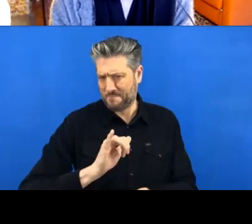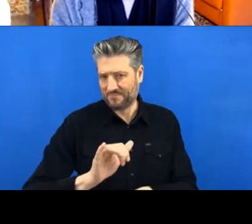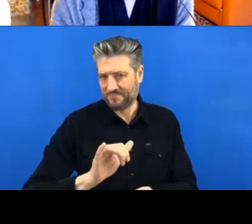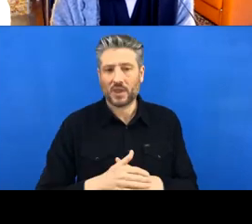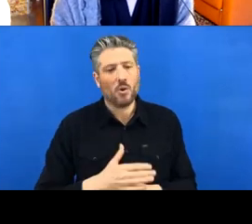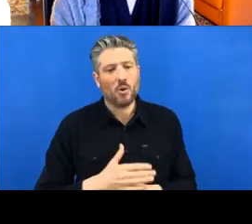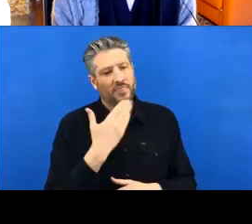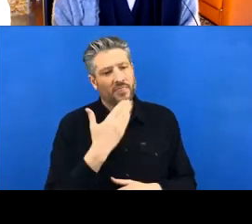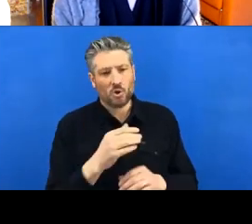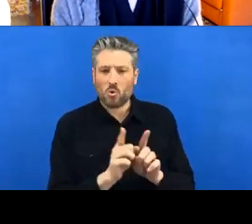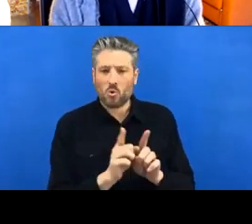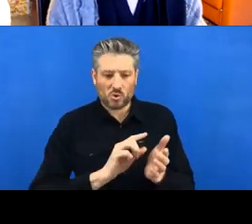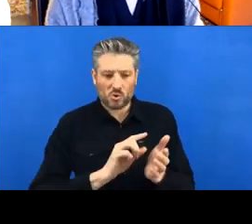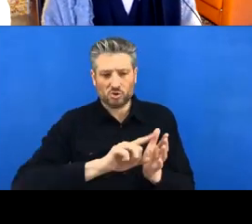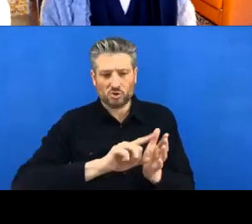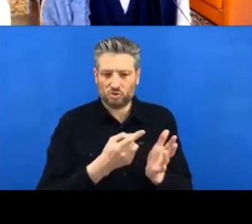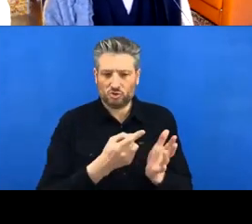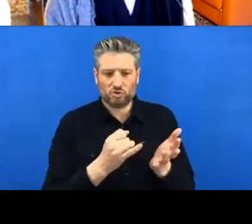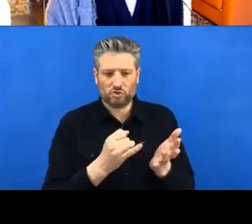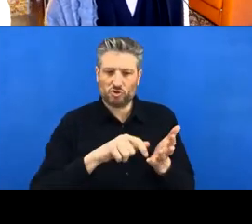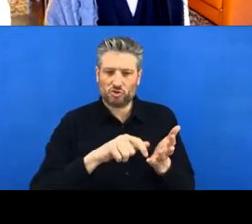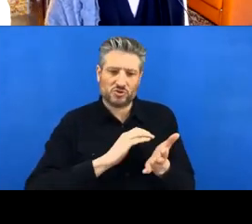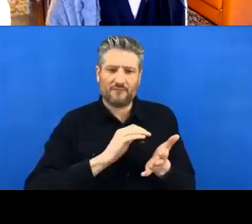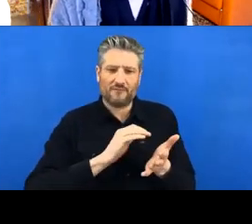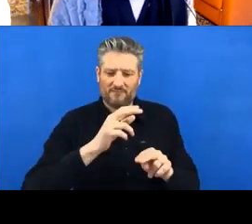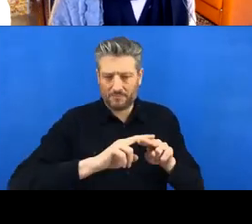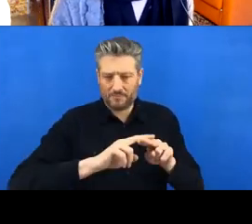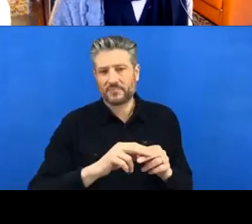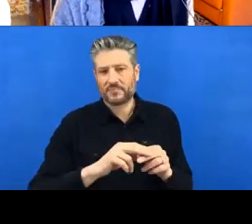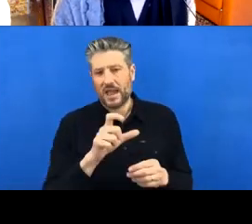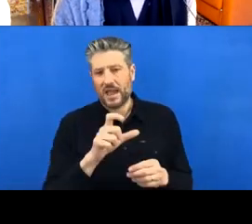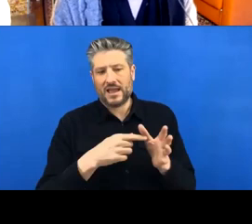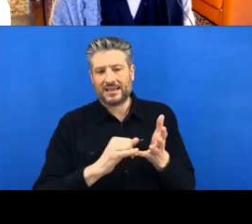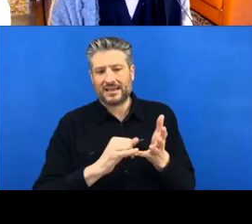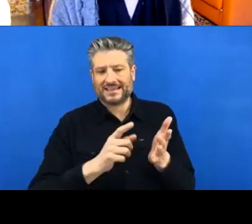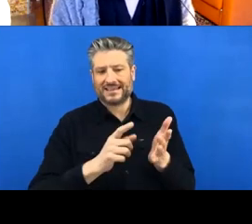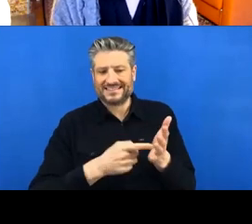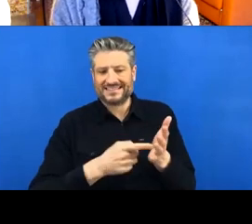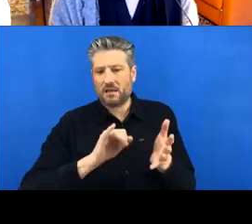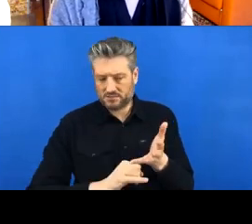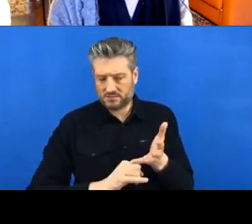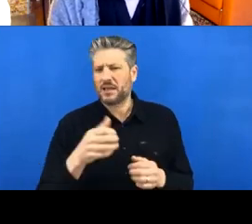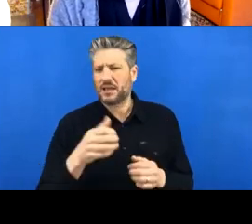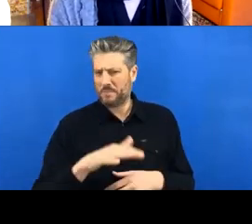adapt his materials. So I went to his workshop once and found this quite a good way to get into version control